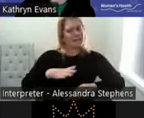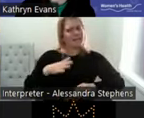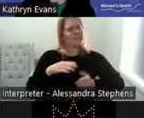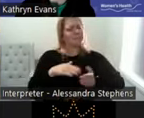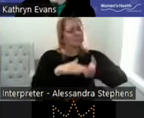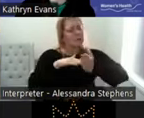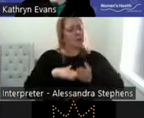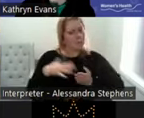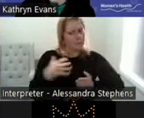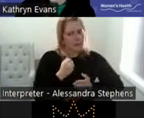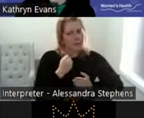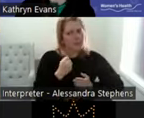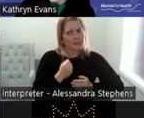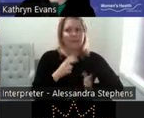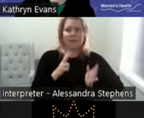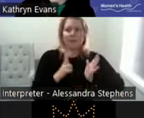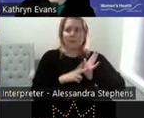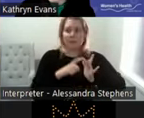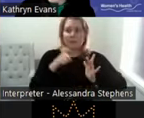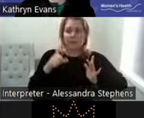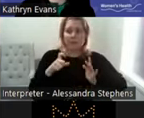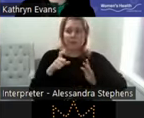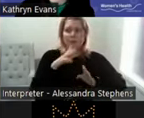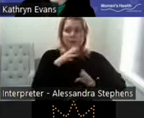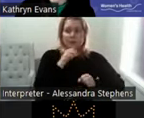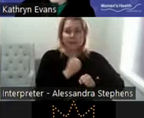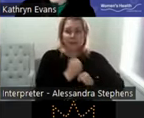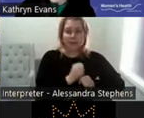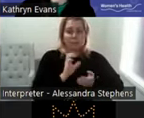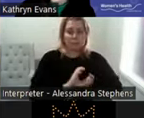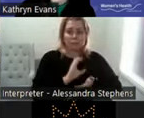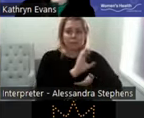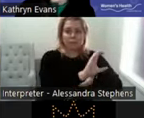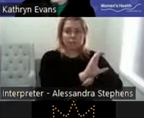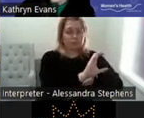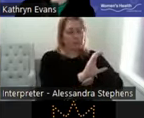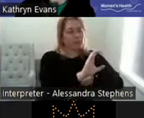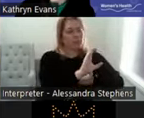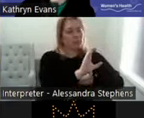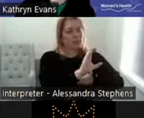As a Victorian government, funded not for profit but for purpose organization, women's health